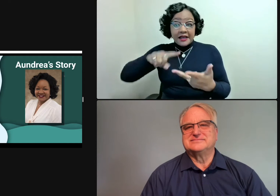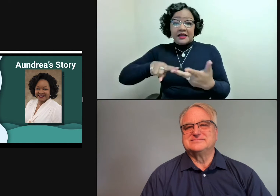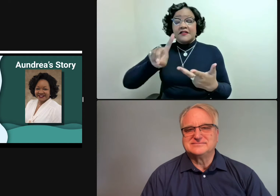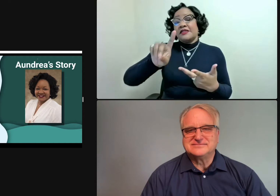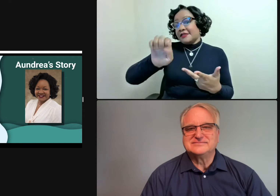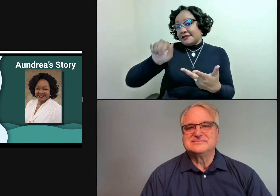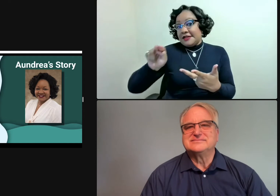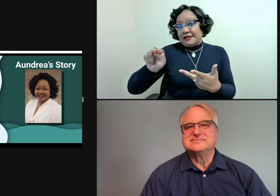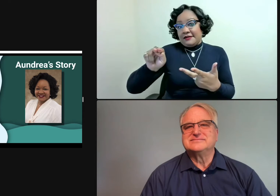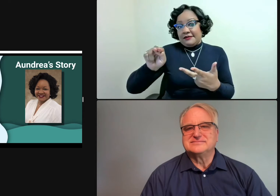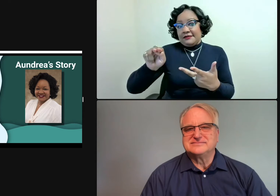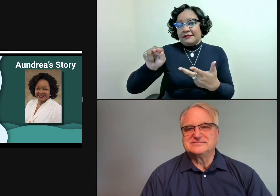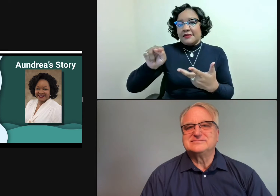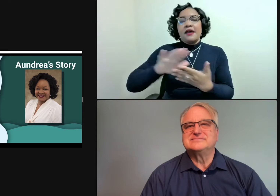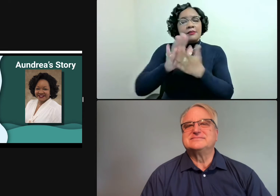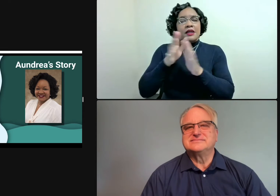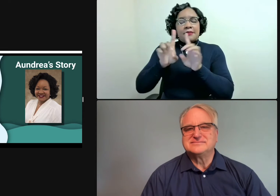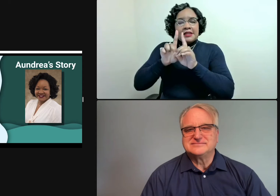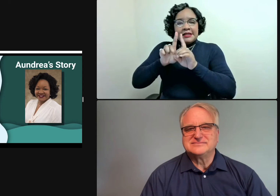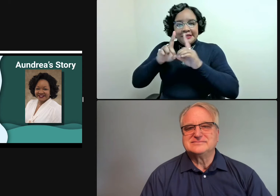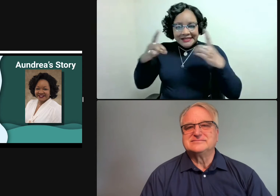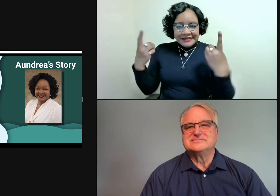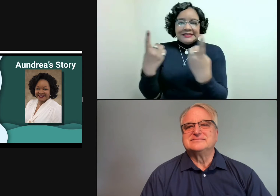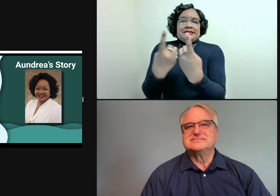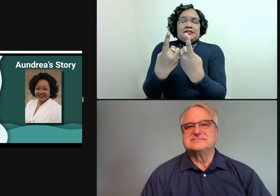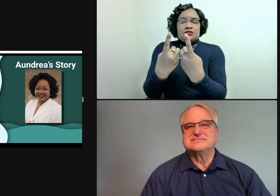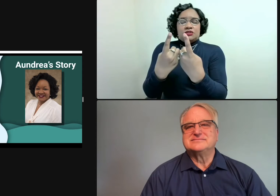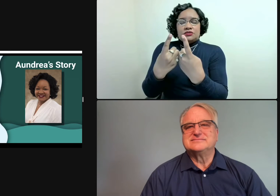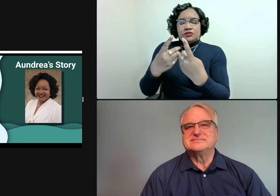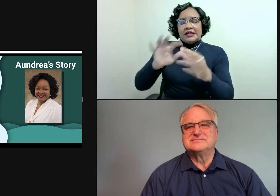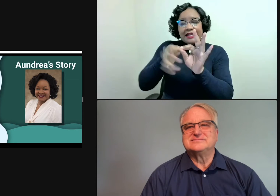and as well partnering with faculty, staff, and the dean